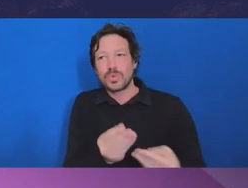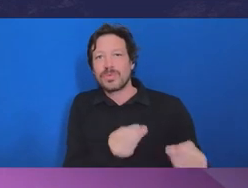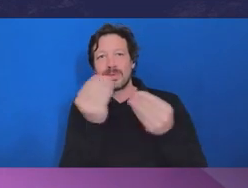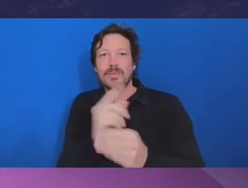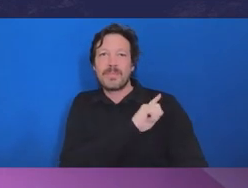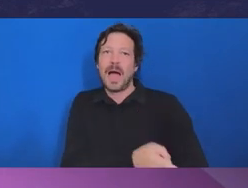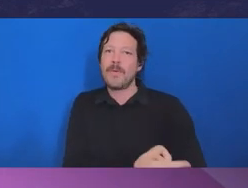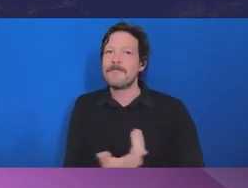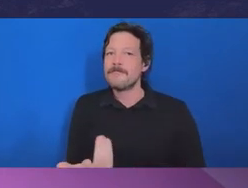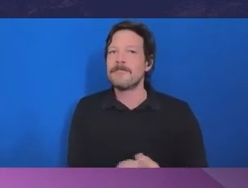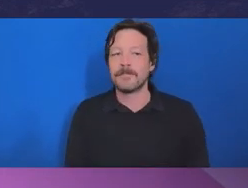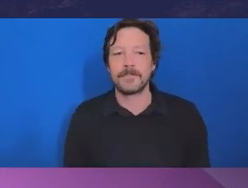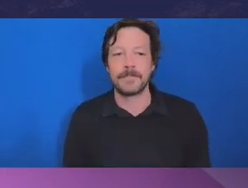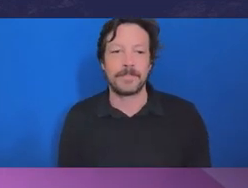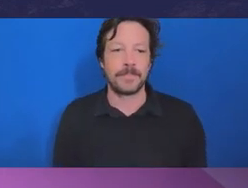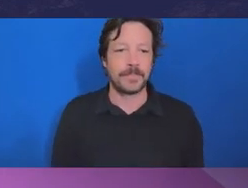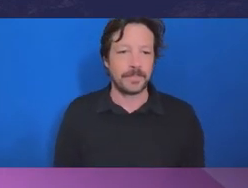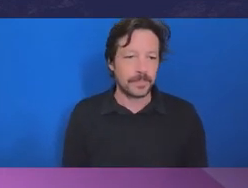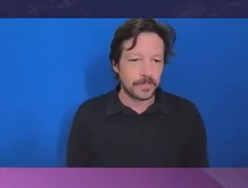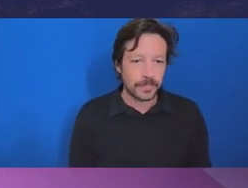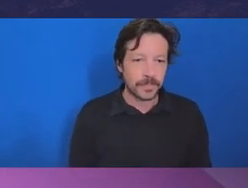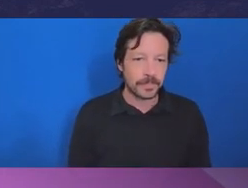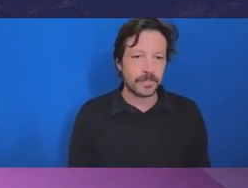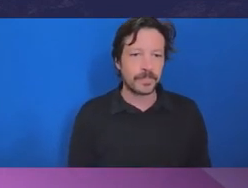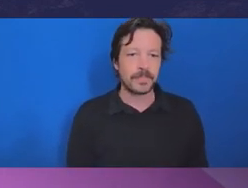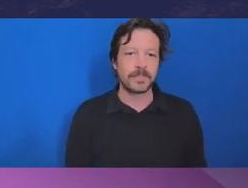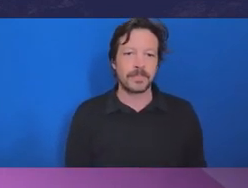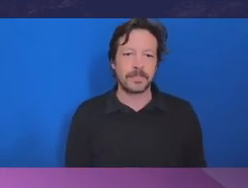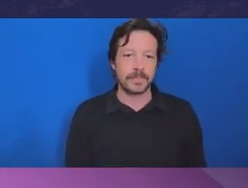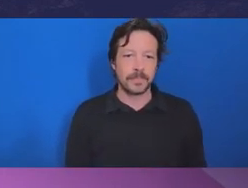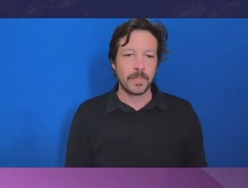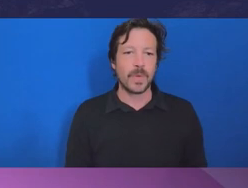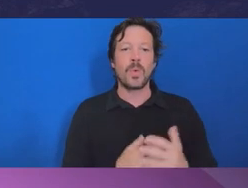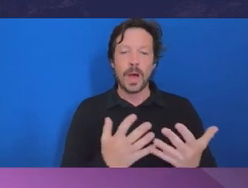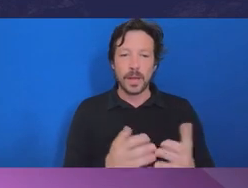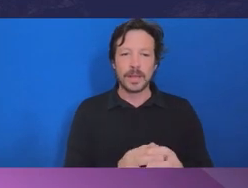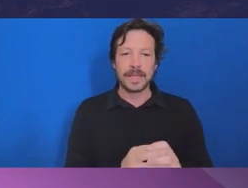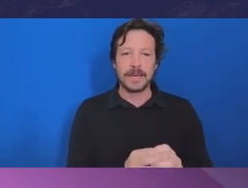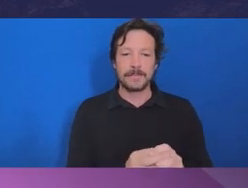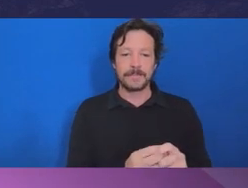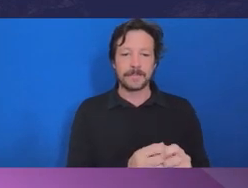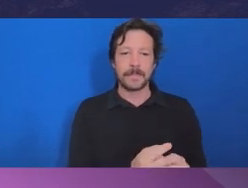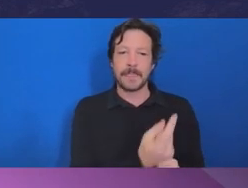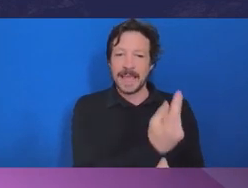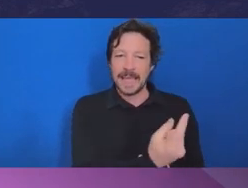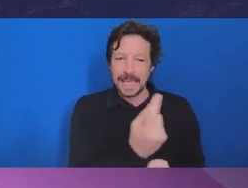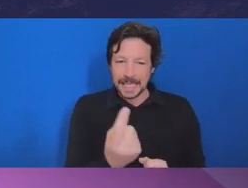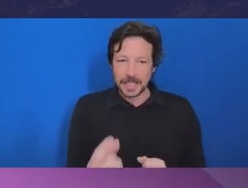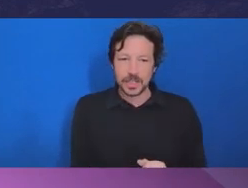Commisioner Redlich: Well, I think the starting point is to recognize every person who determines that they will join the public sector,